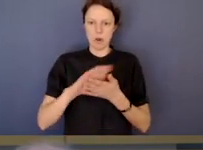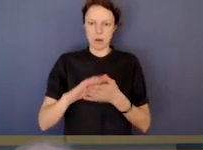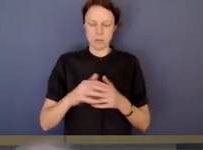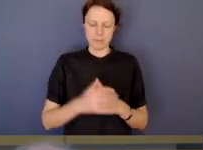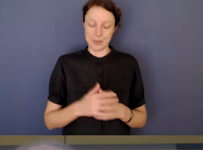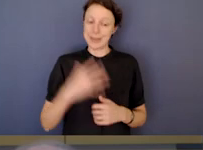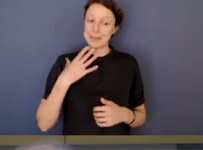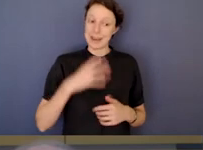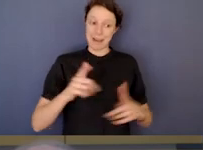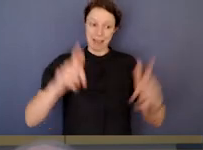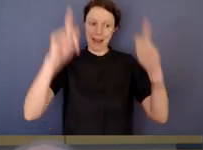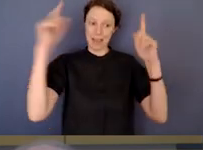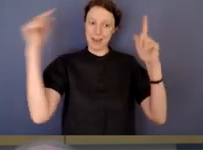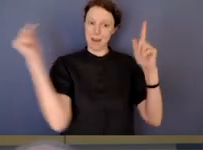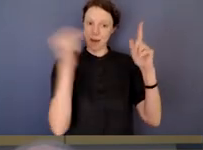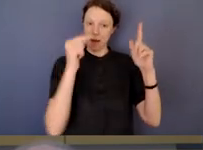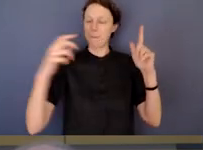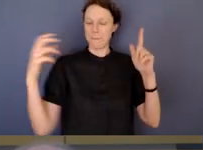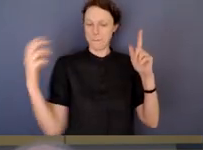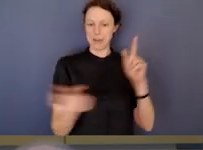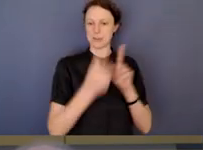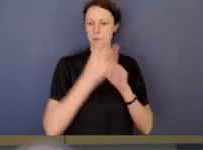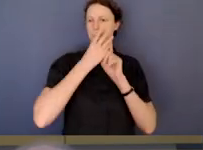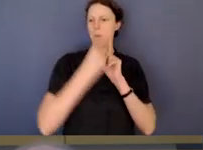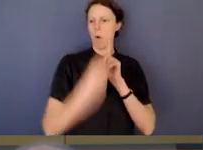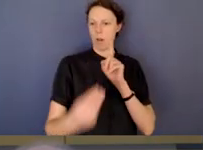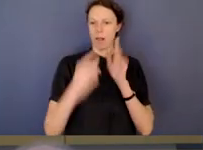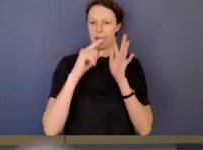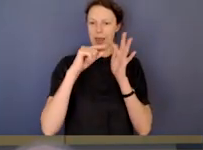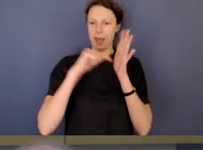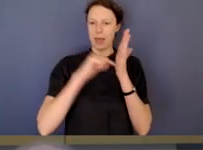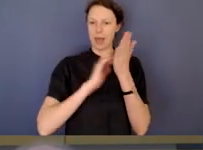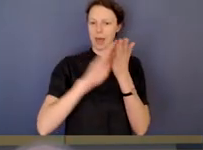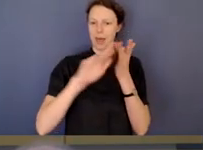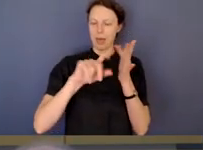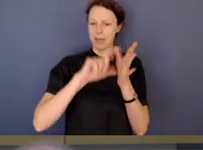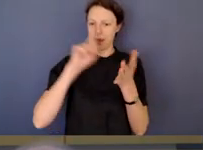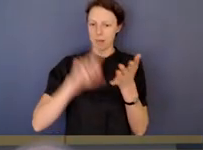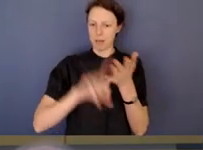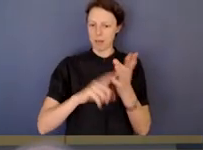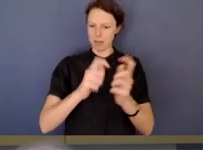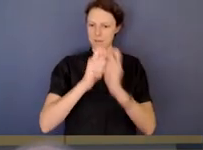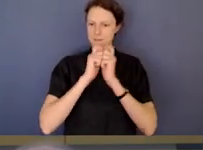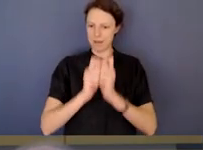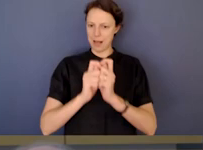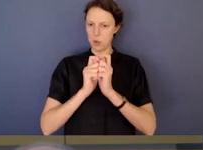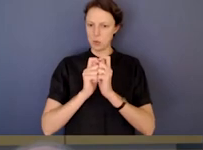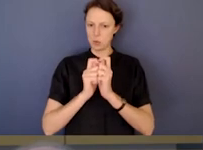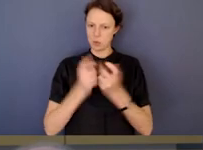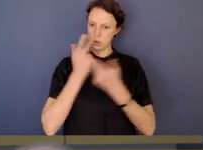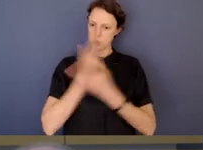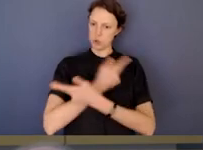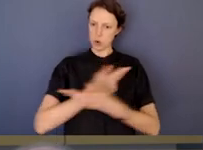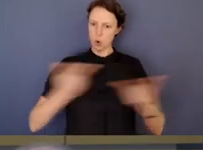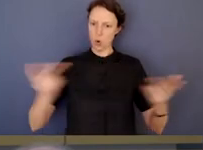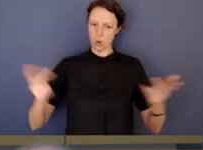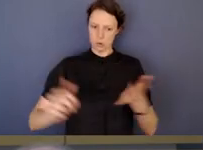One thing, have a leader who models ethical values and who sets a tone across an organisation